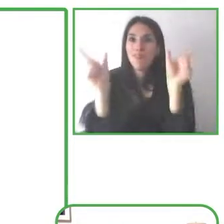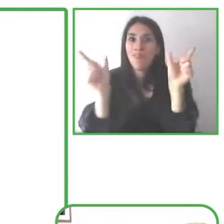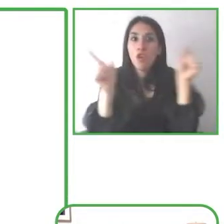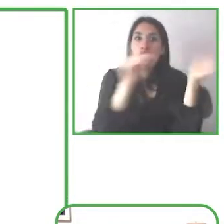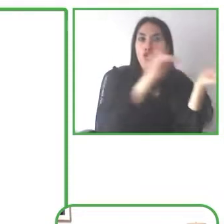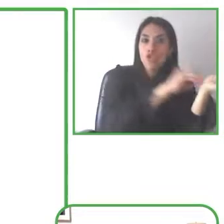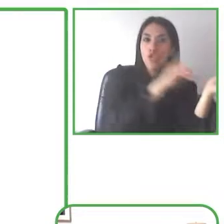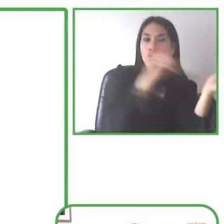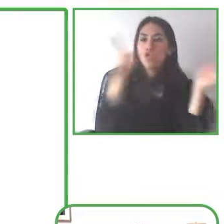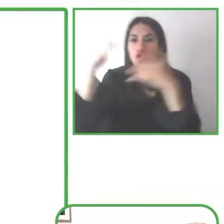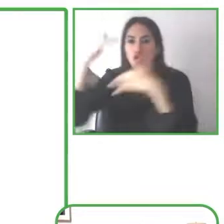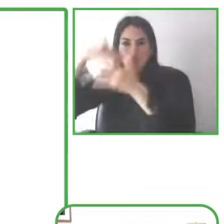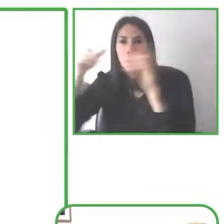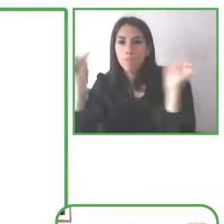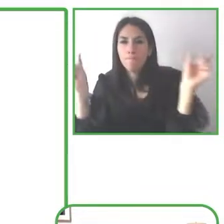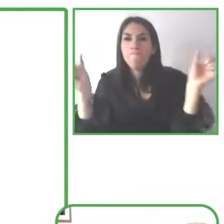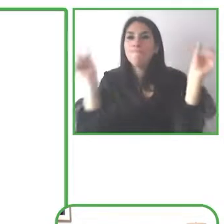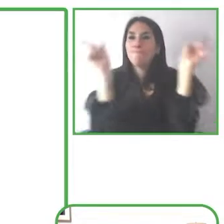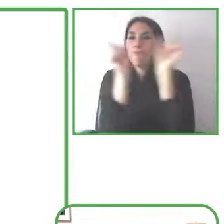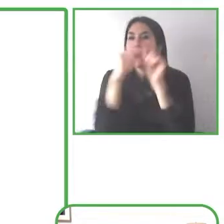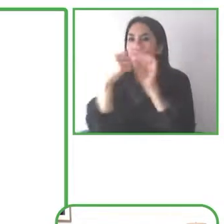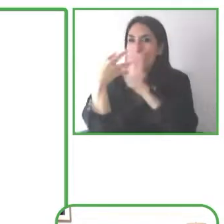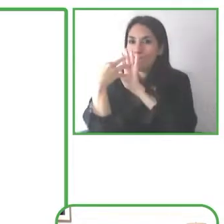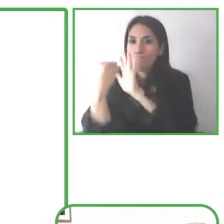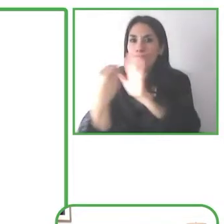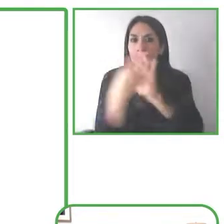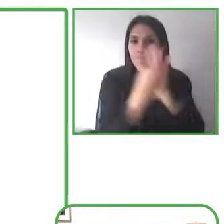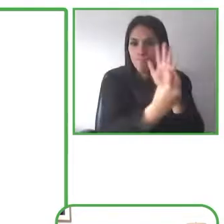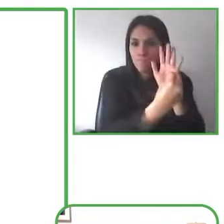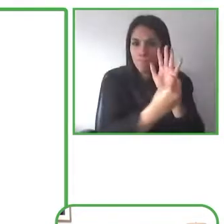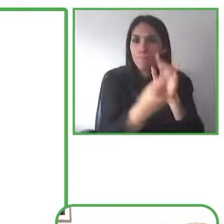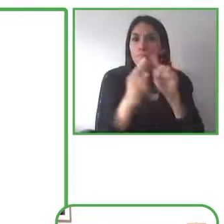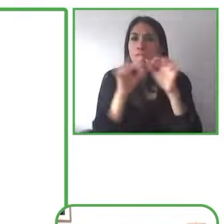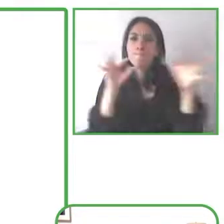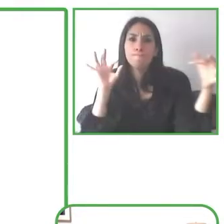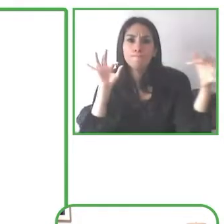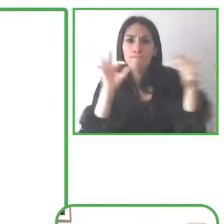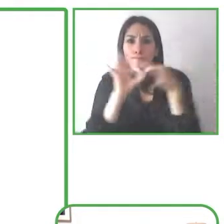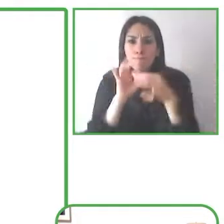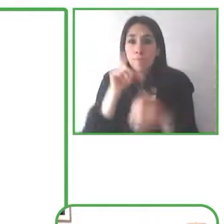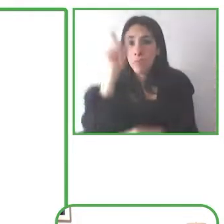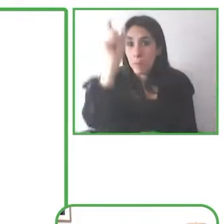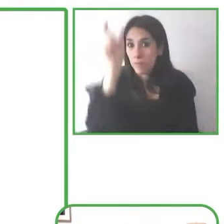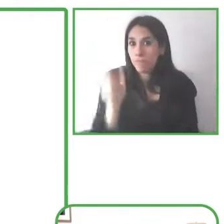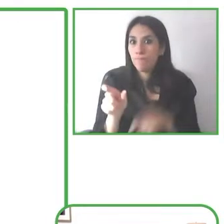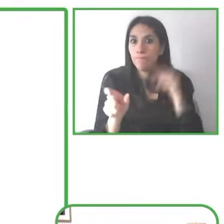to be fixed almost whereas the social model views disability as a mismatch